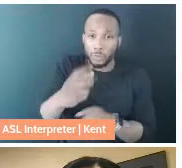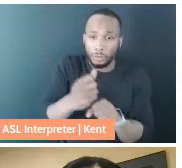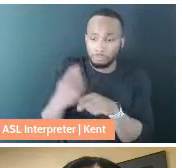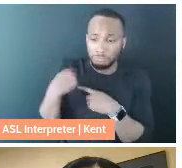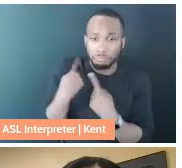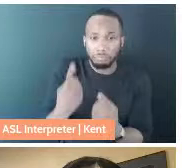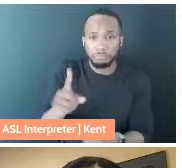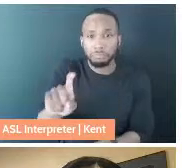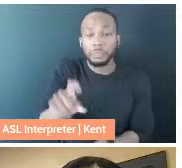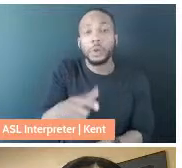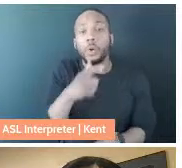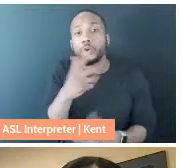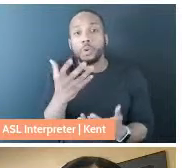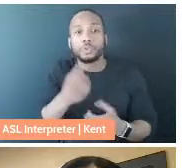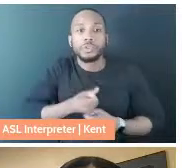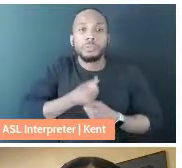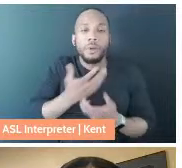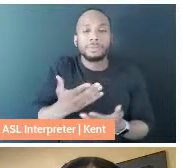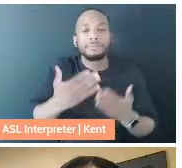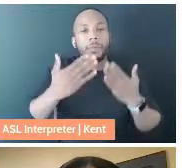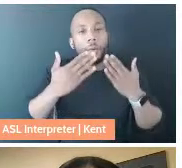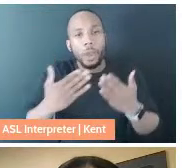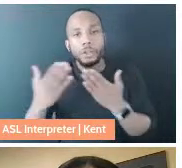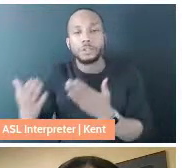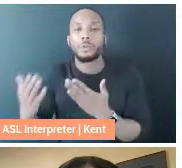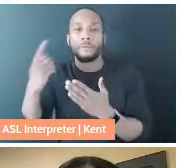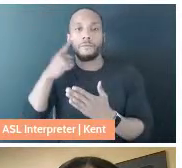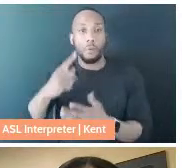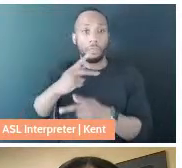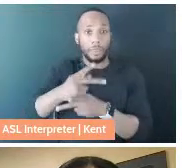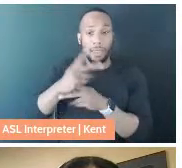who do you want to express gratitude to for that care, and what does that care